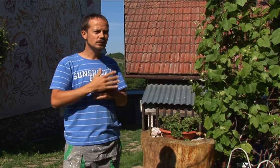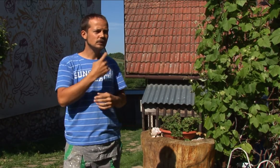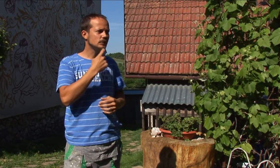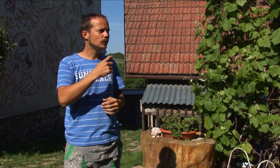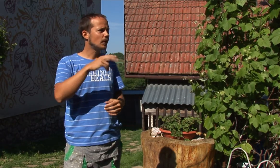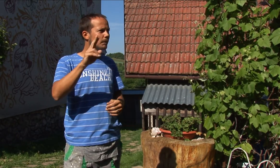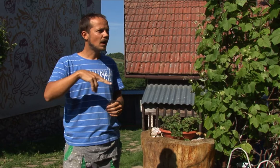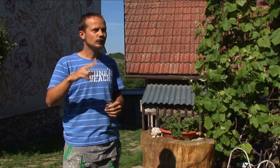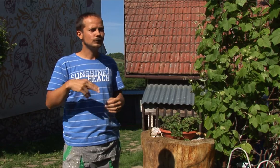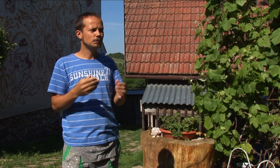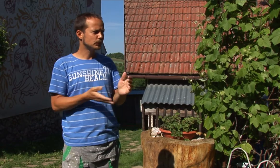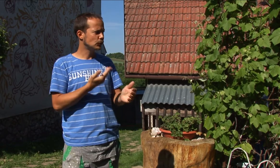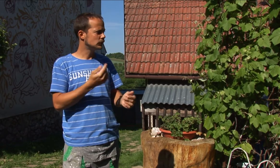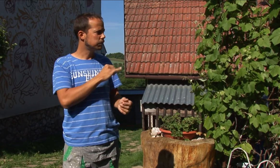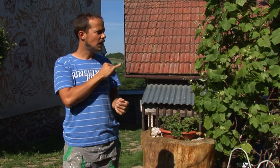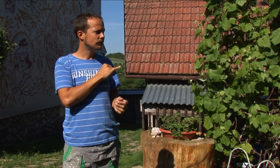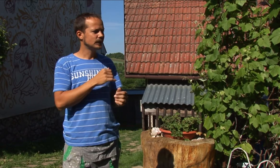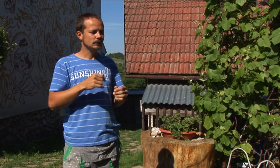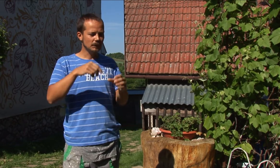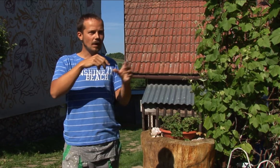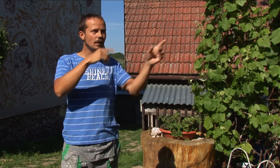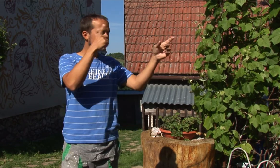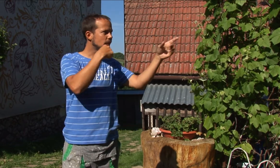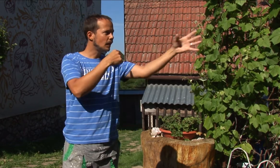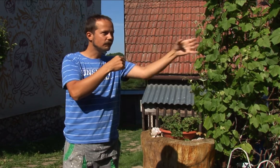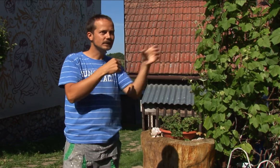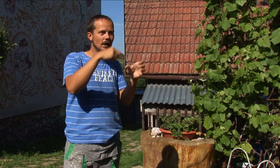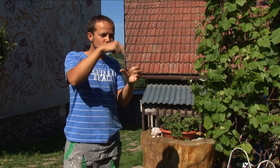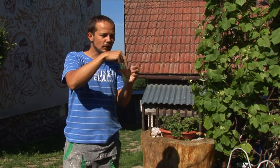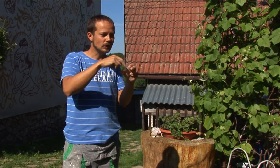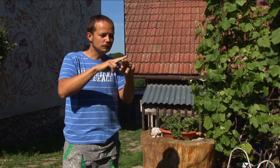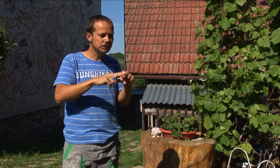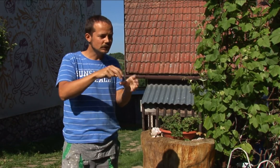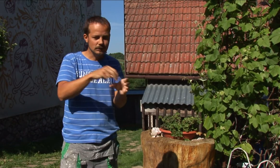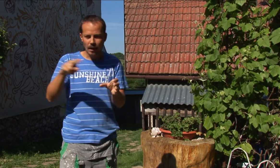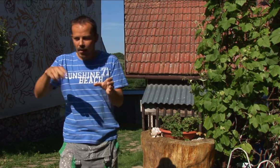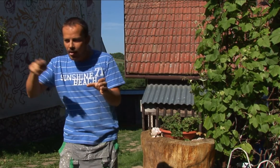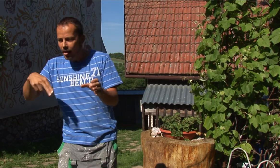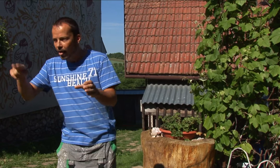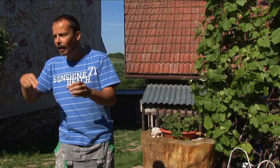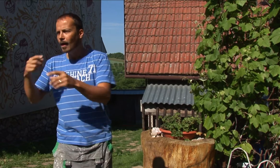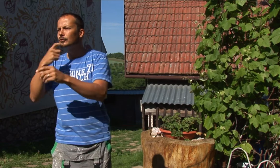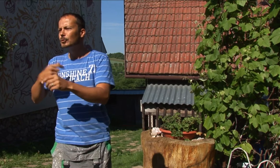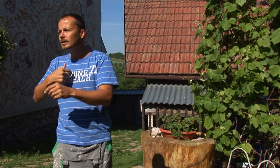He got the idea to become a painter, because he enjoyed it. Whenever his father put his paint and brush to the side, he would take them up and try to paint something.